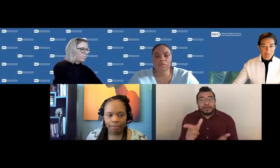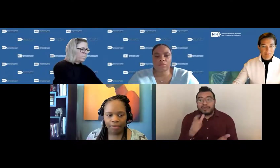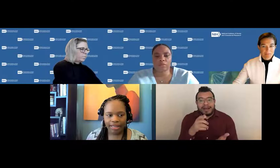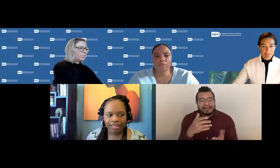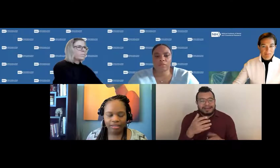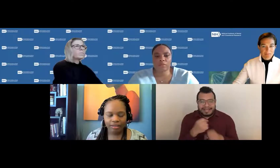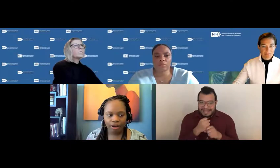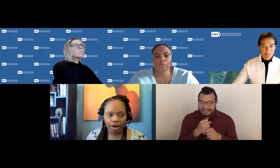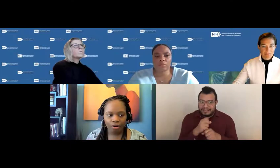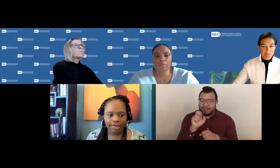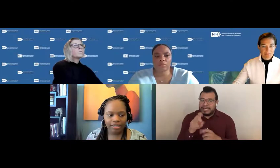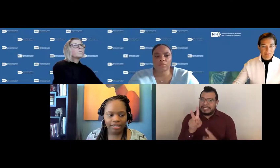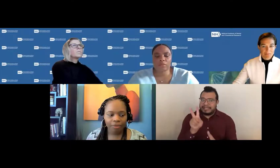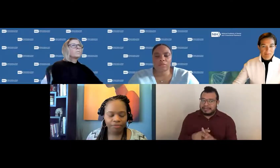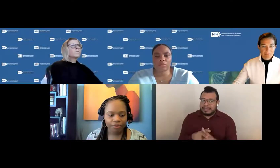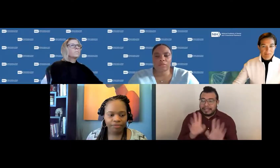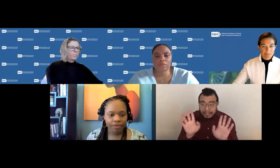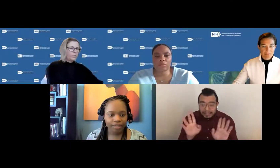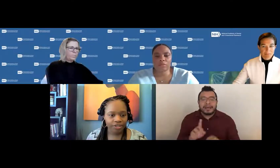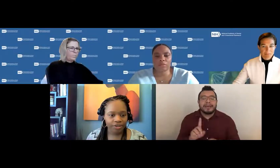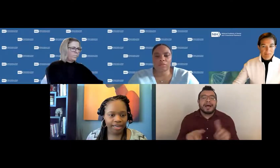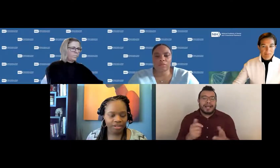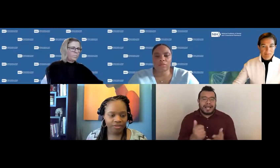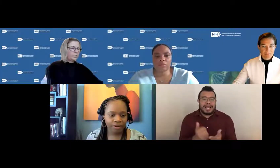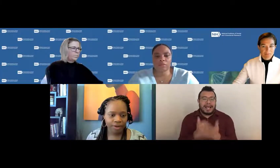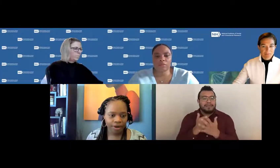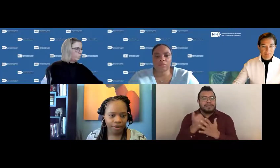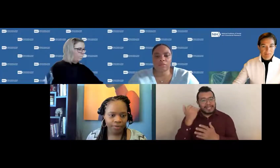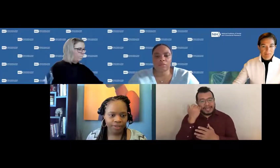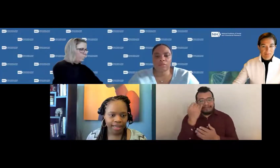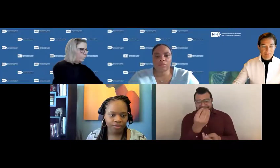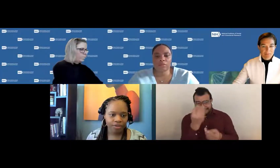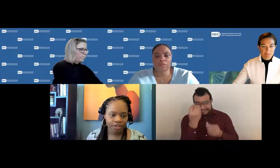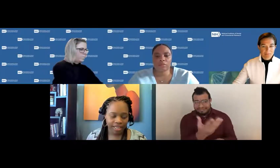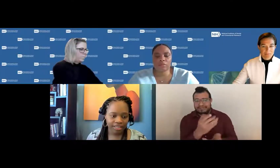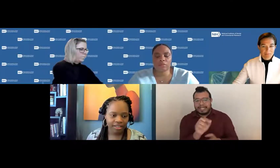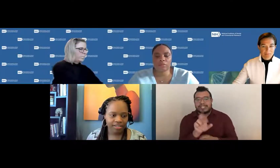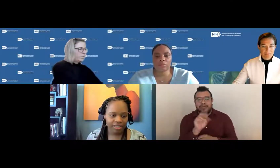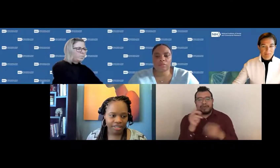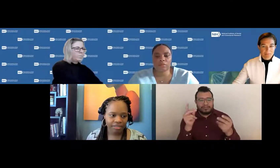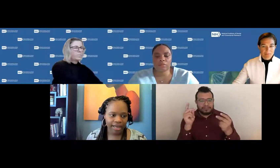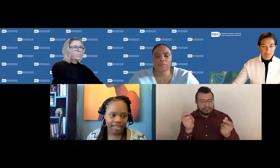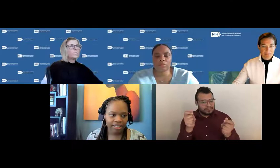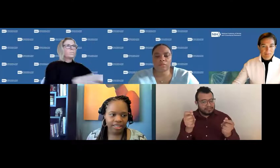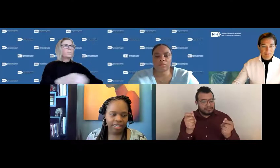but it's always helpful if you let your SRO know that you think there's a mismatch,